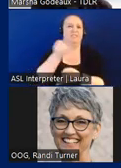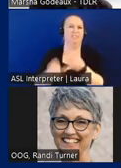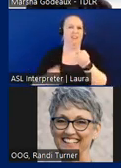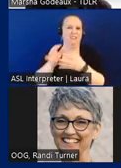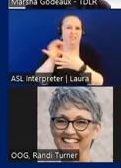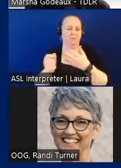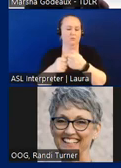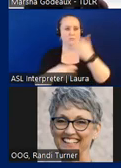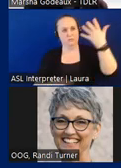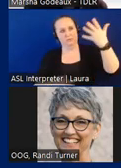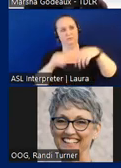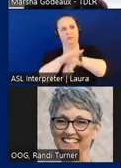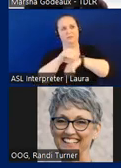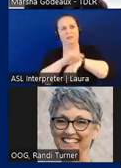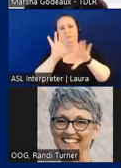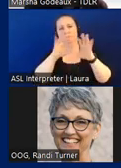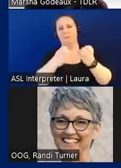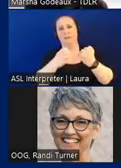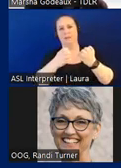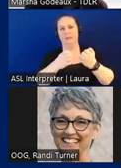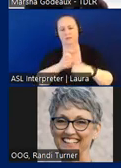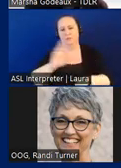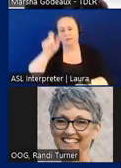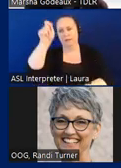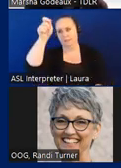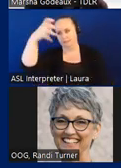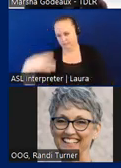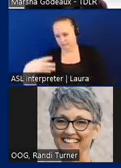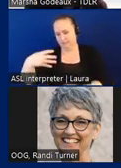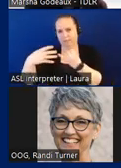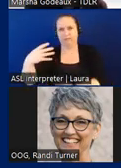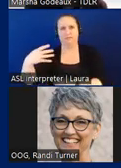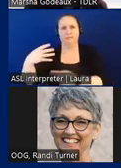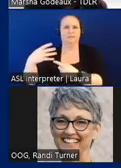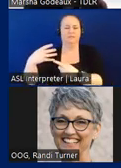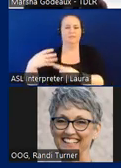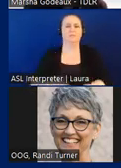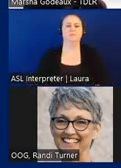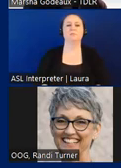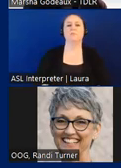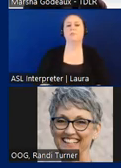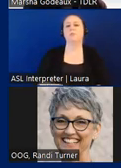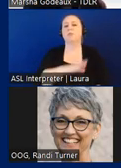heading on the right side of the page the board assists the program by reviewing the provided